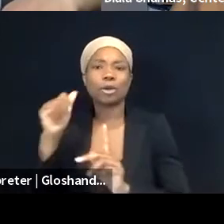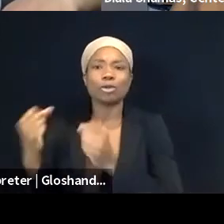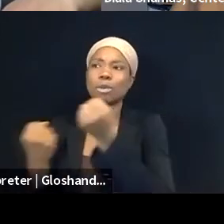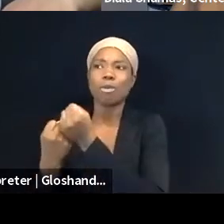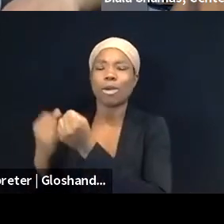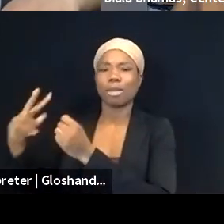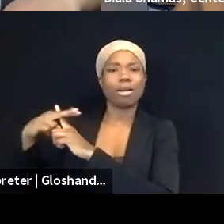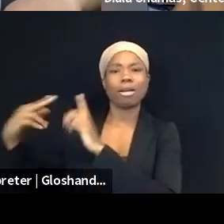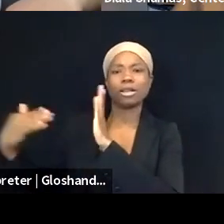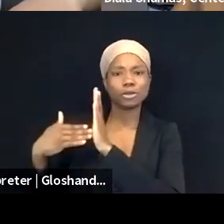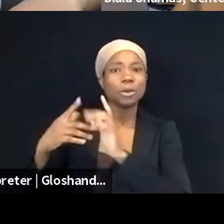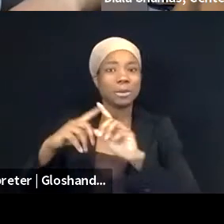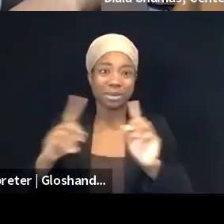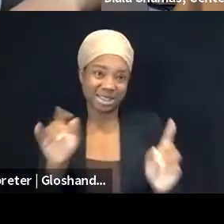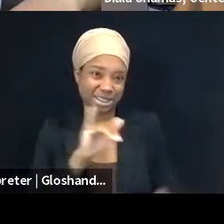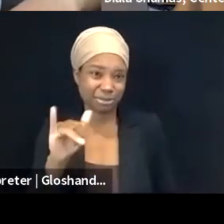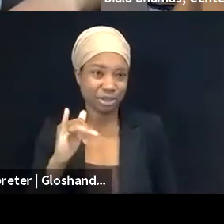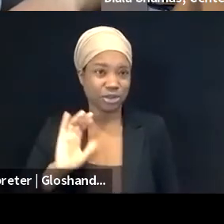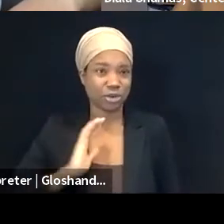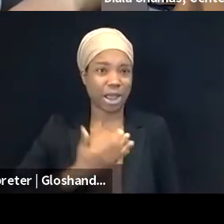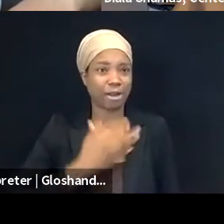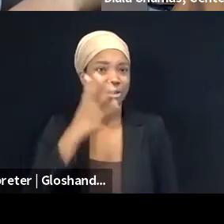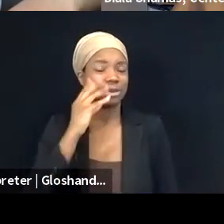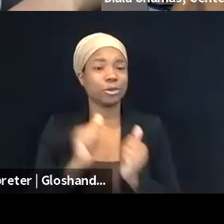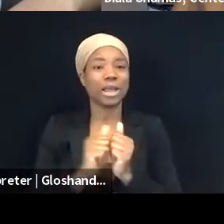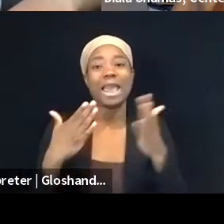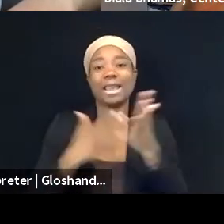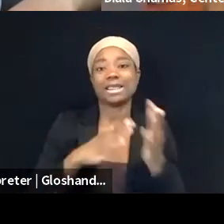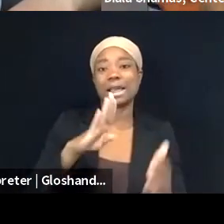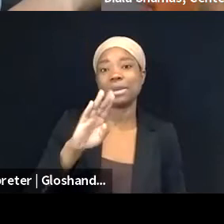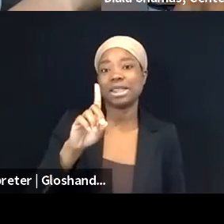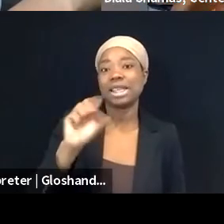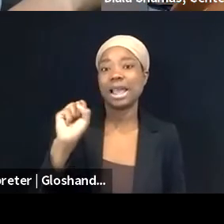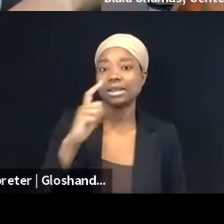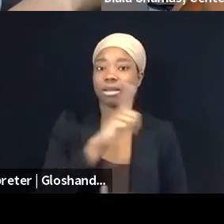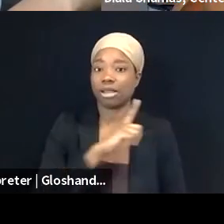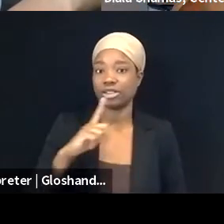I mean, it's not something, the chill is way more significant than